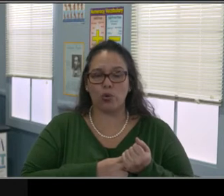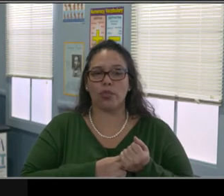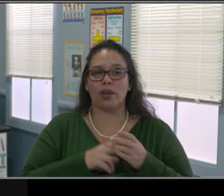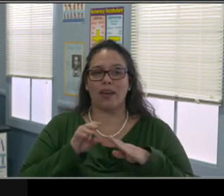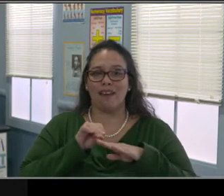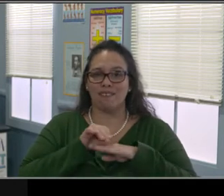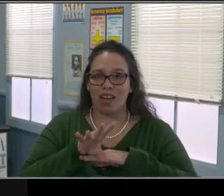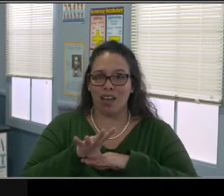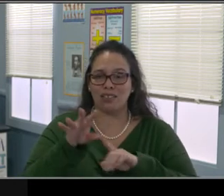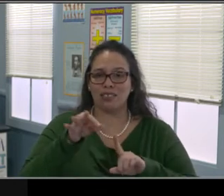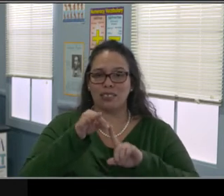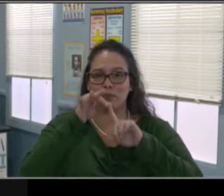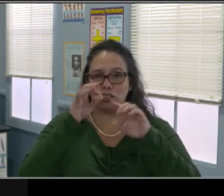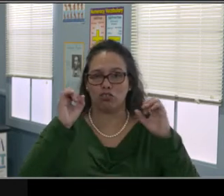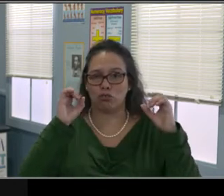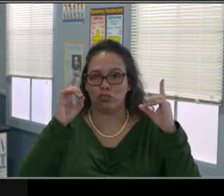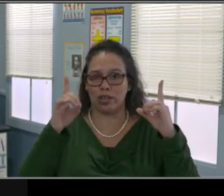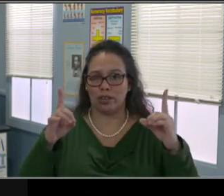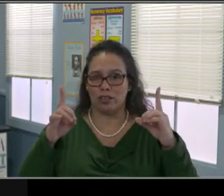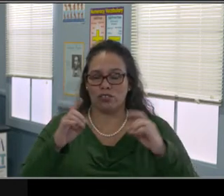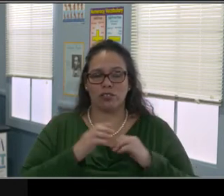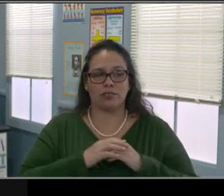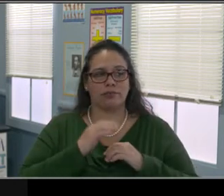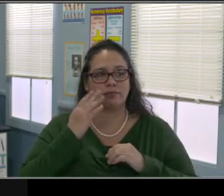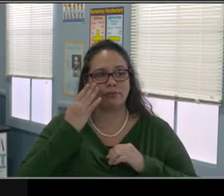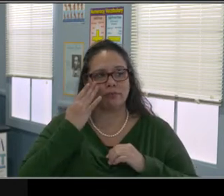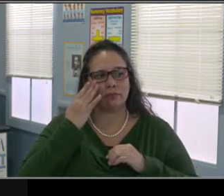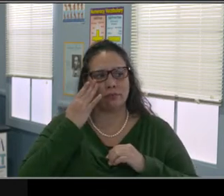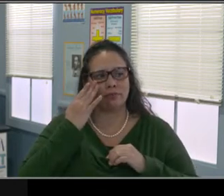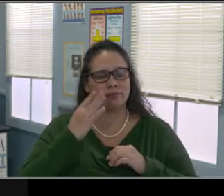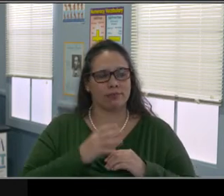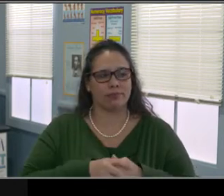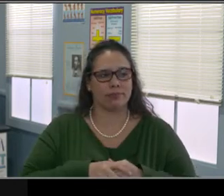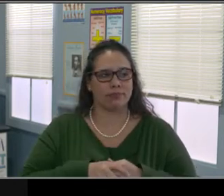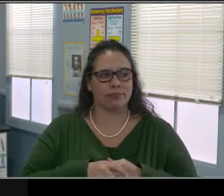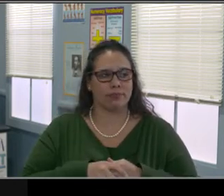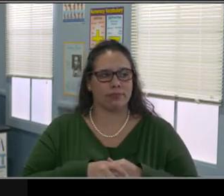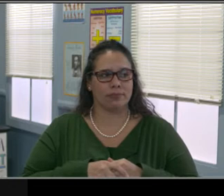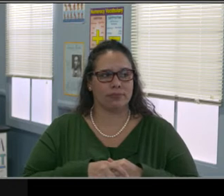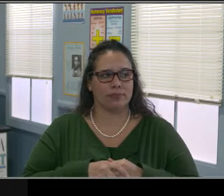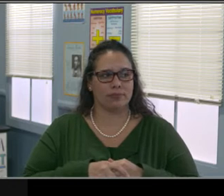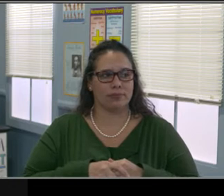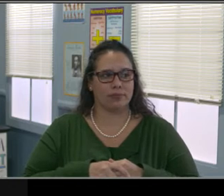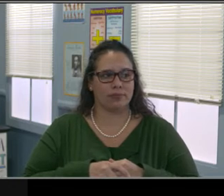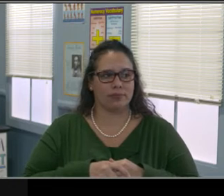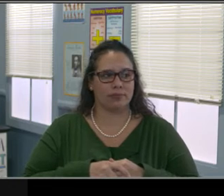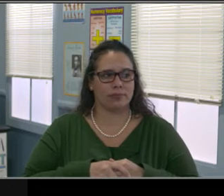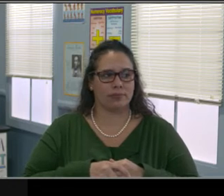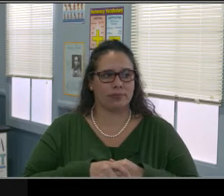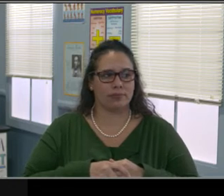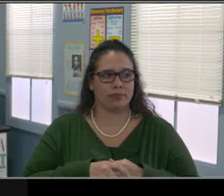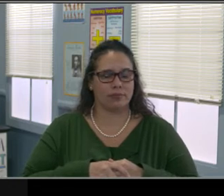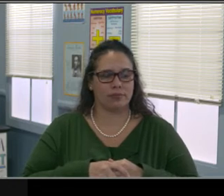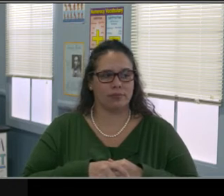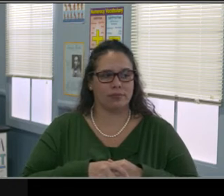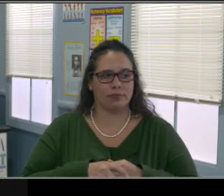I am talking about the kids who may not be able to navigate a breakout room.